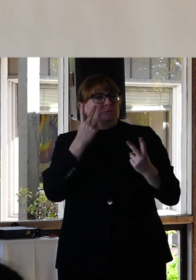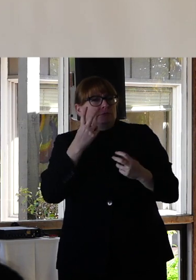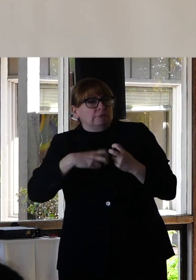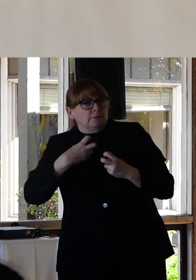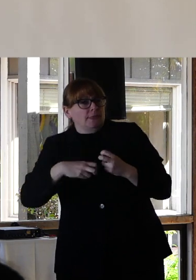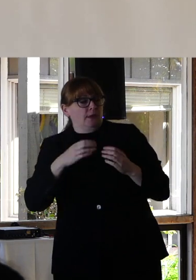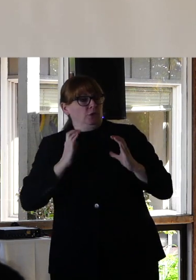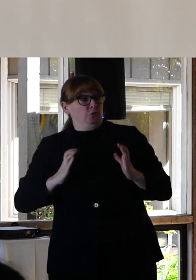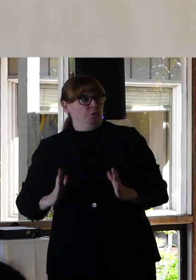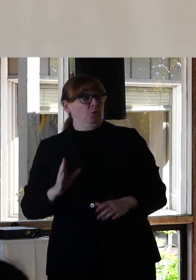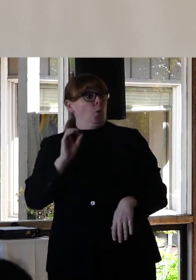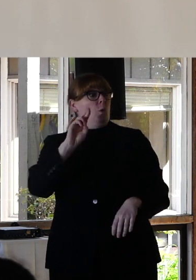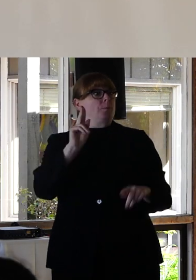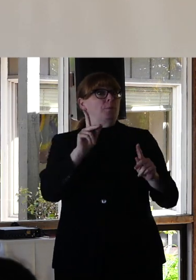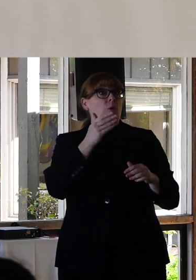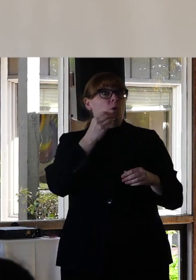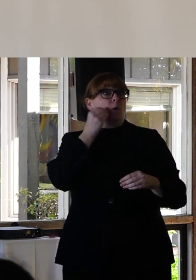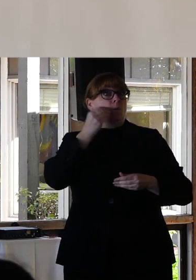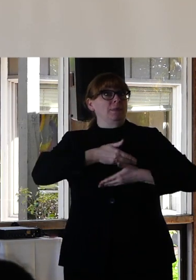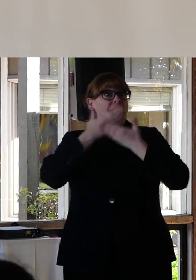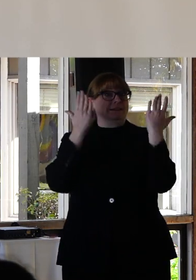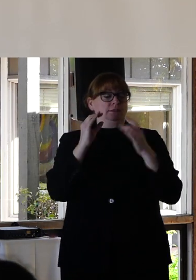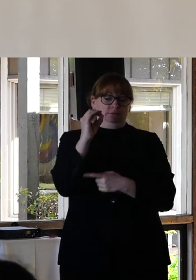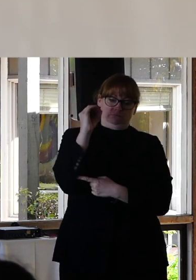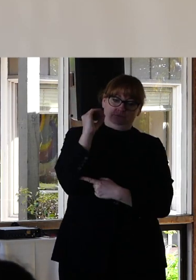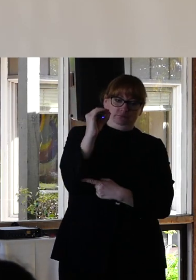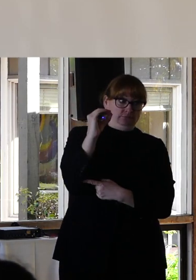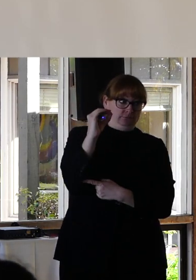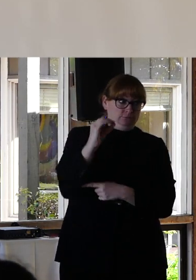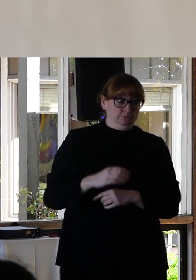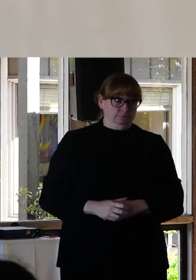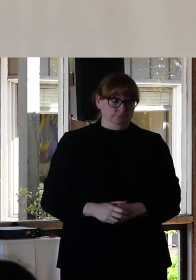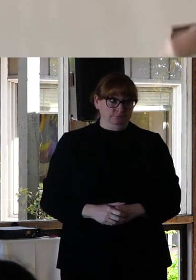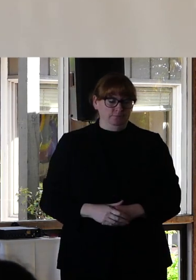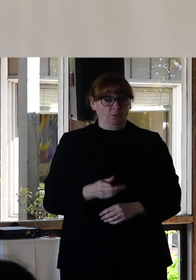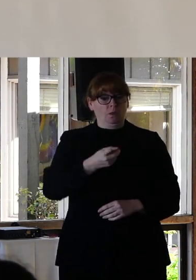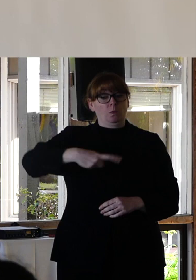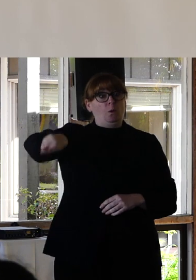people experiencing homelessness. 24 of these providers self identify as black.